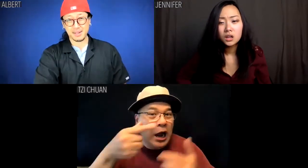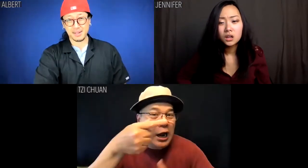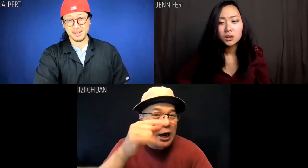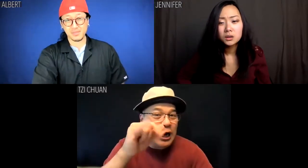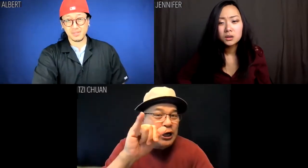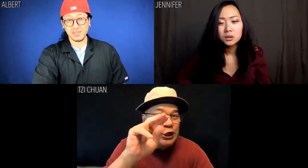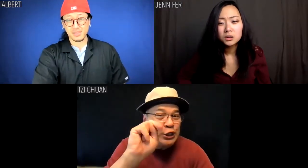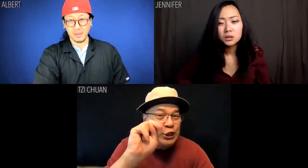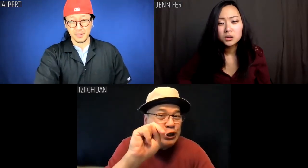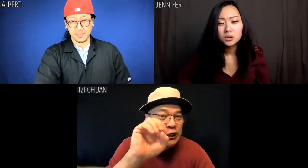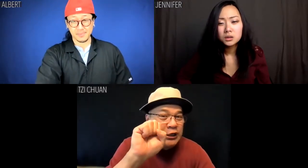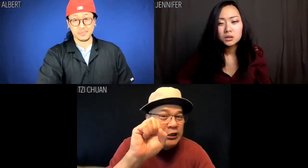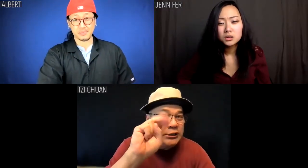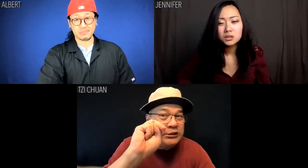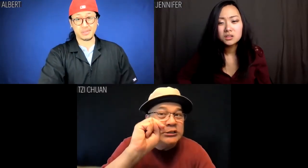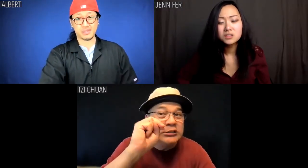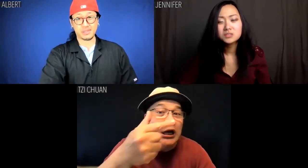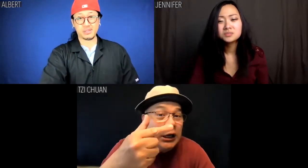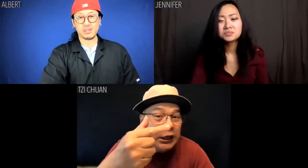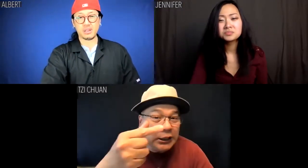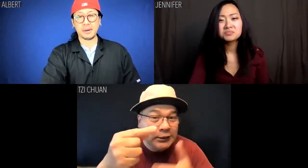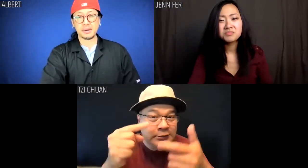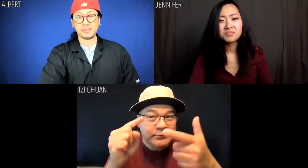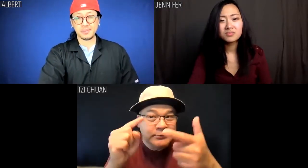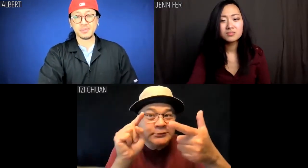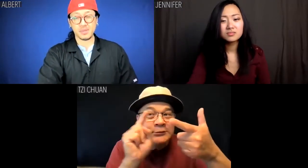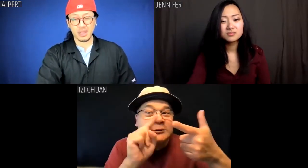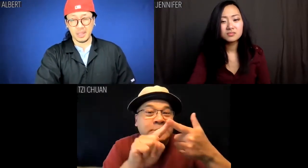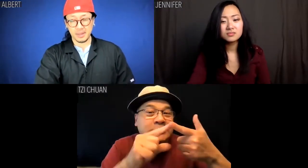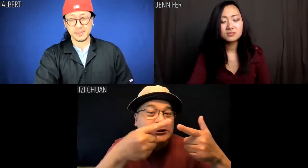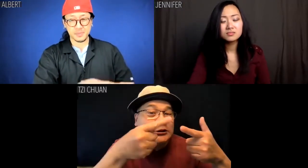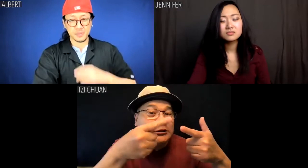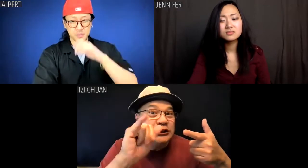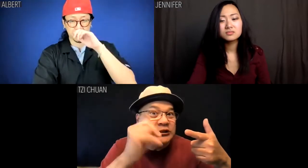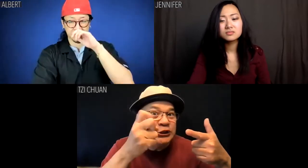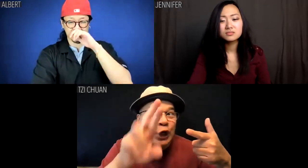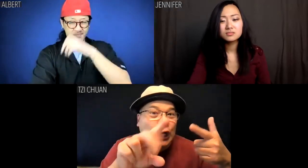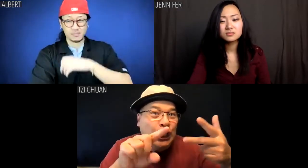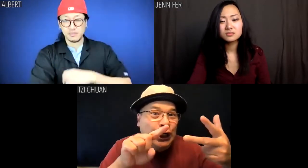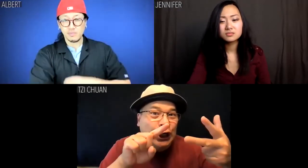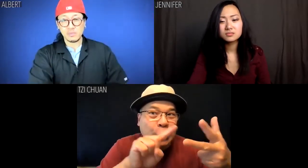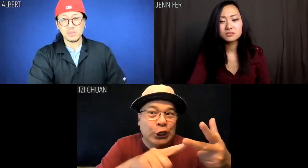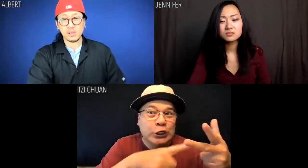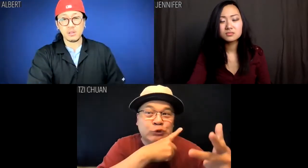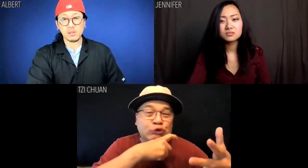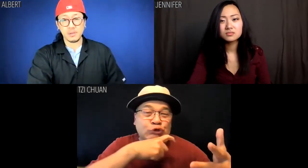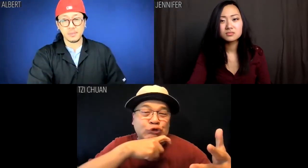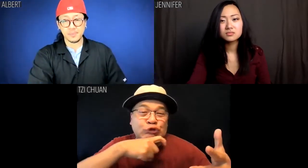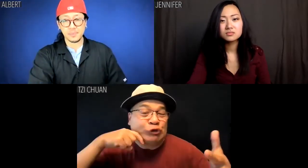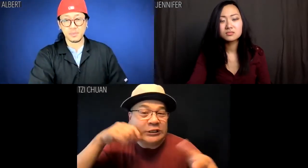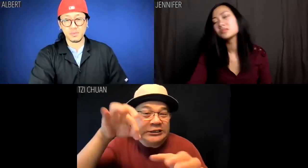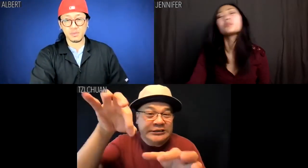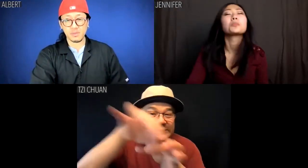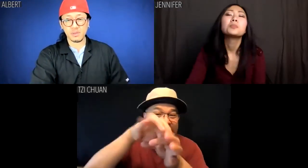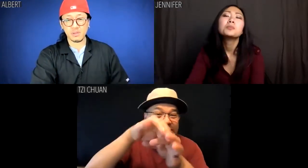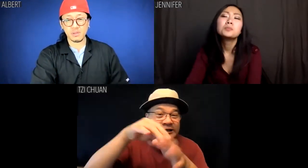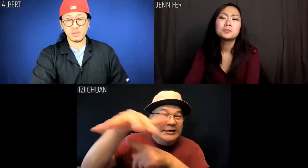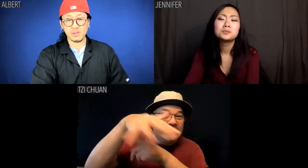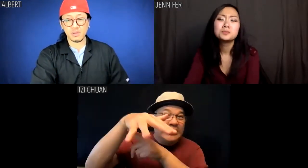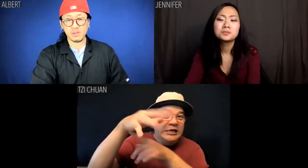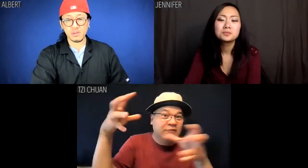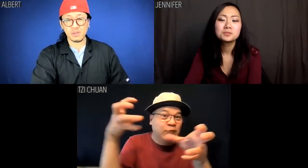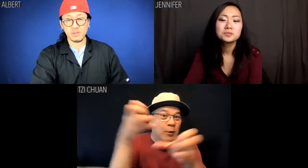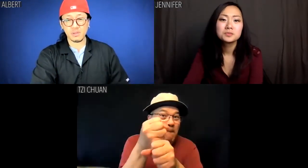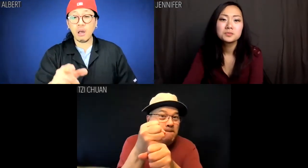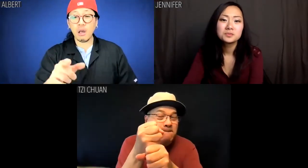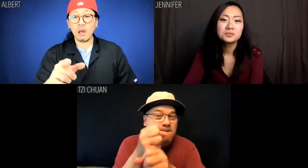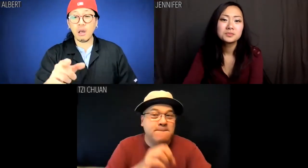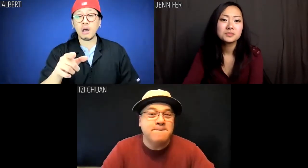ginseng, ginger, burnt tea leaves.